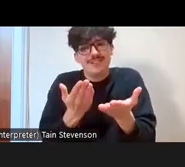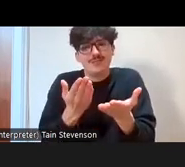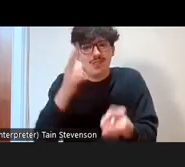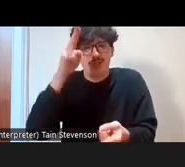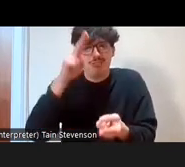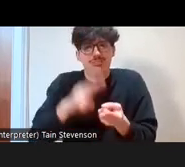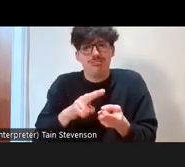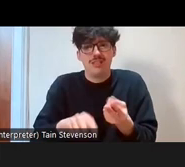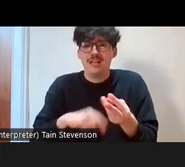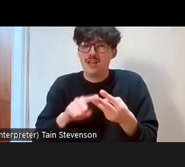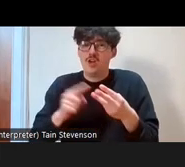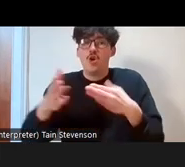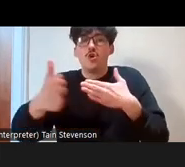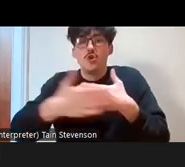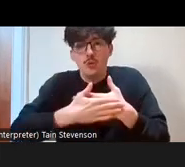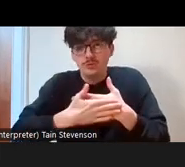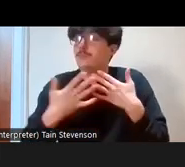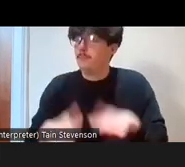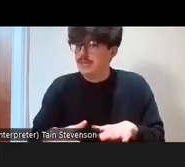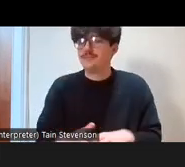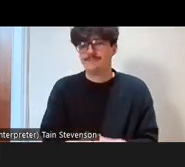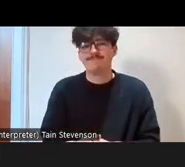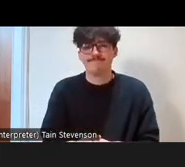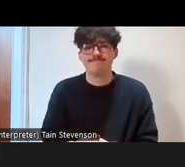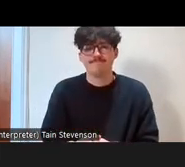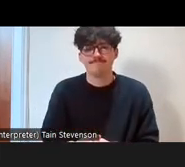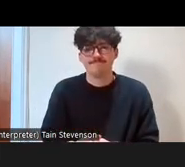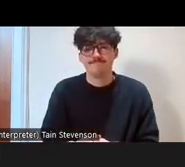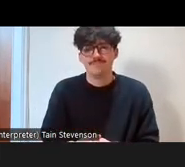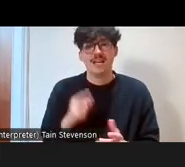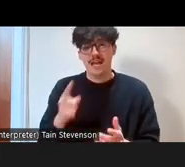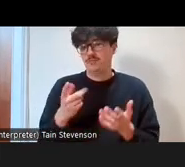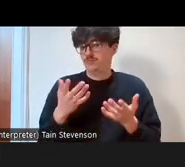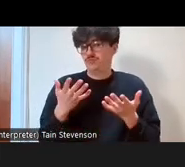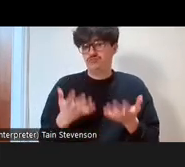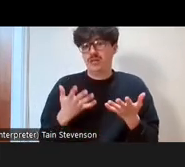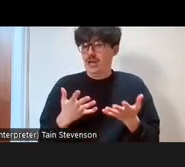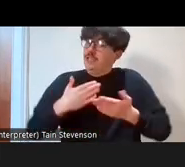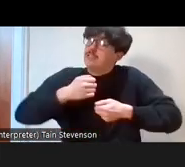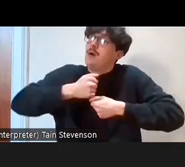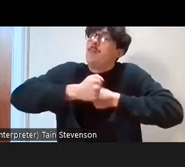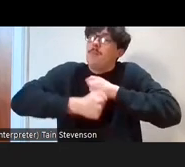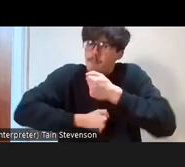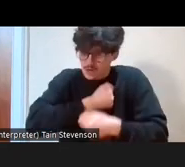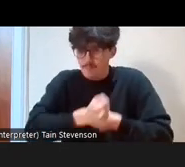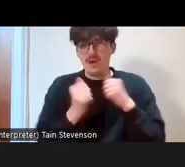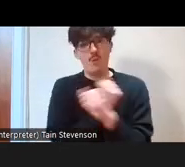and we're not even into the really cold winter months. We think the impacts on volunteering